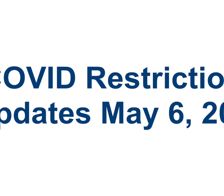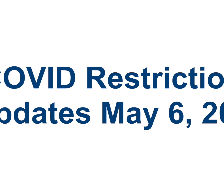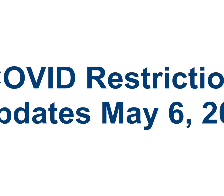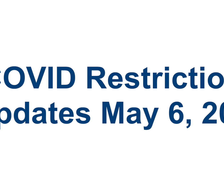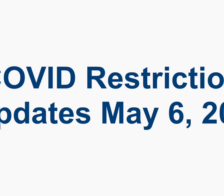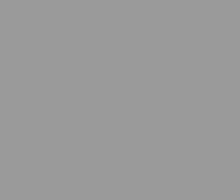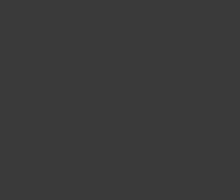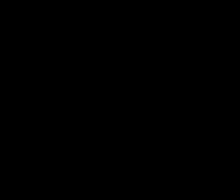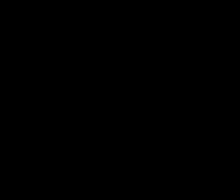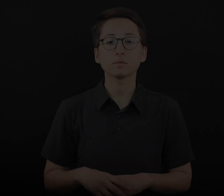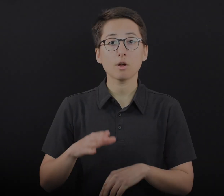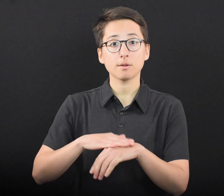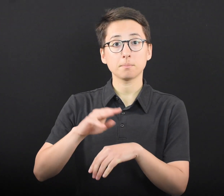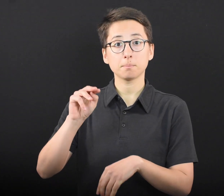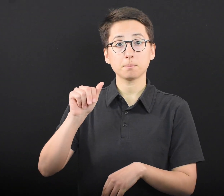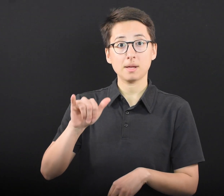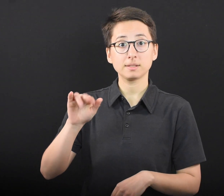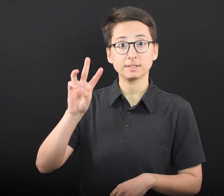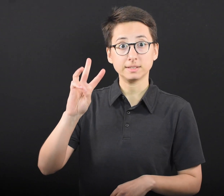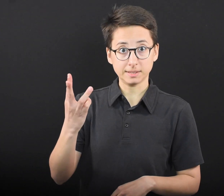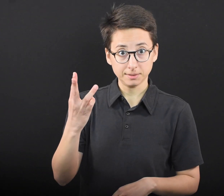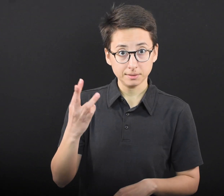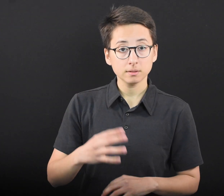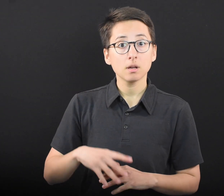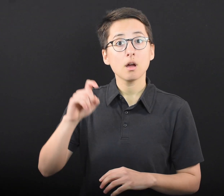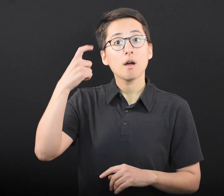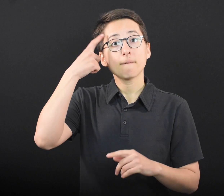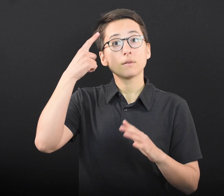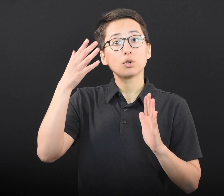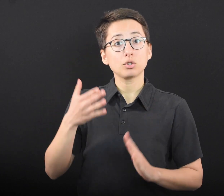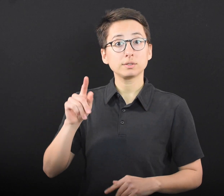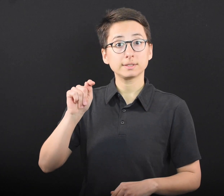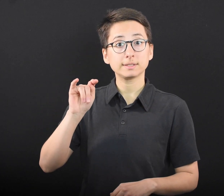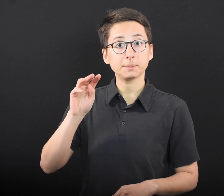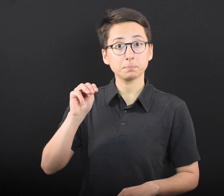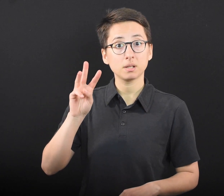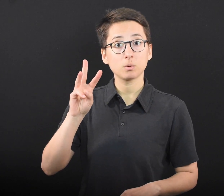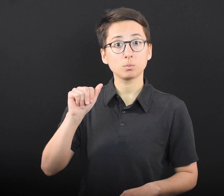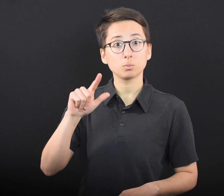Capacity restrictions to end on May 28, masking requirement to end by July 1 Governor Tim Walz today announced a three-step